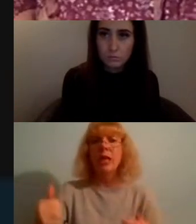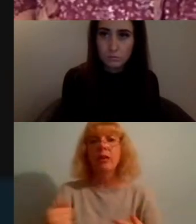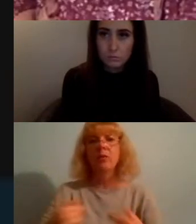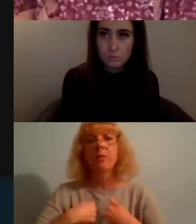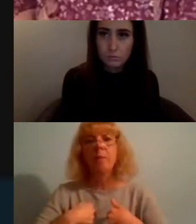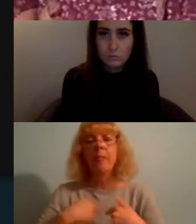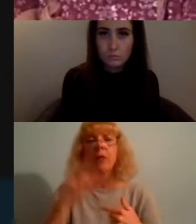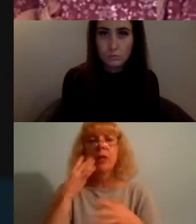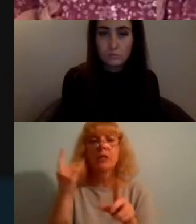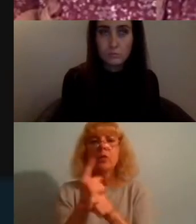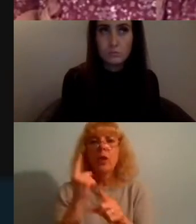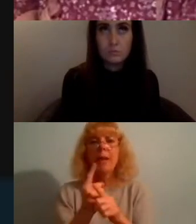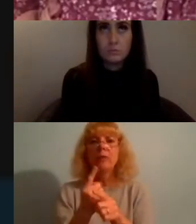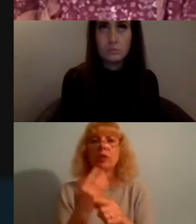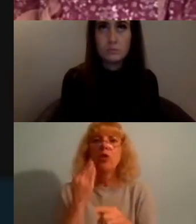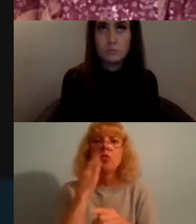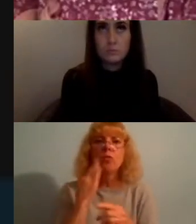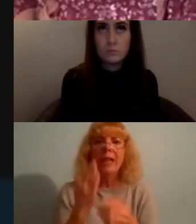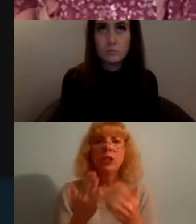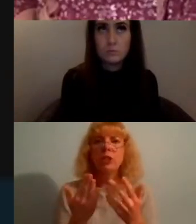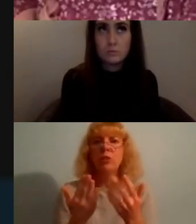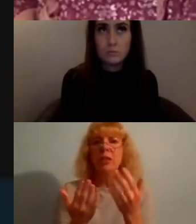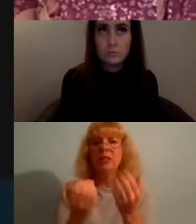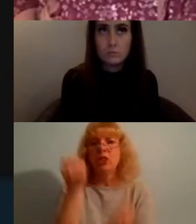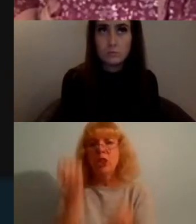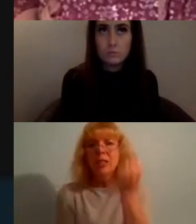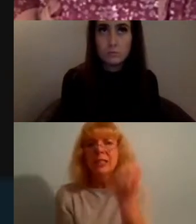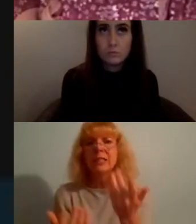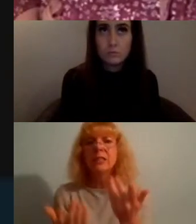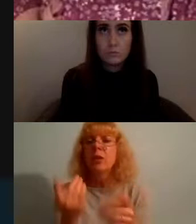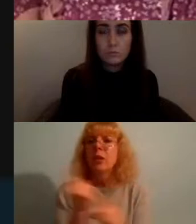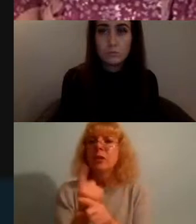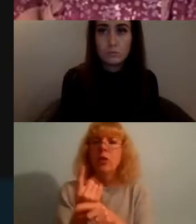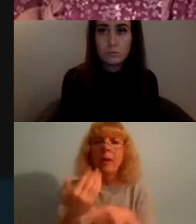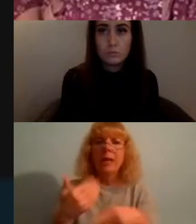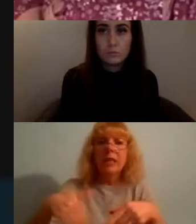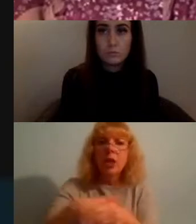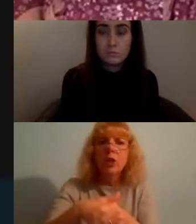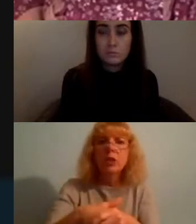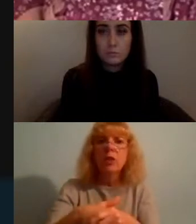movement when I talk about inclusion when i talk about advocating for marginalized people